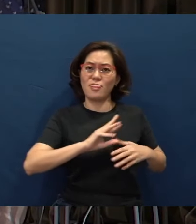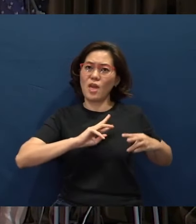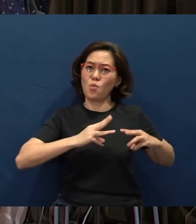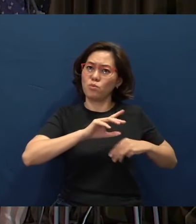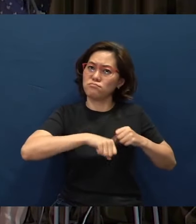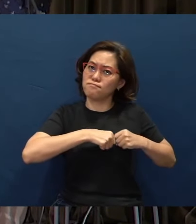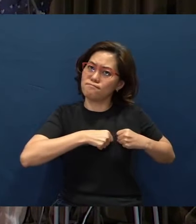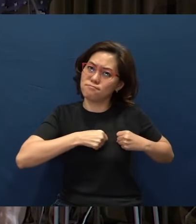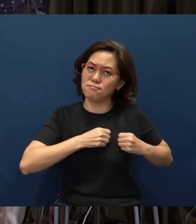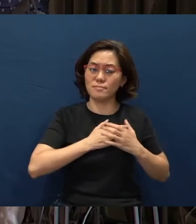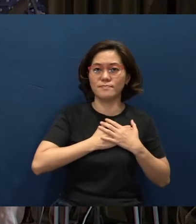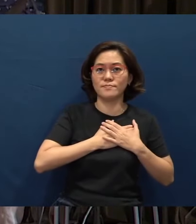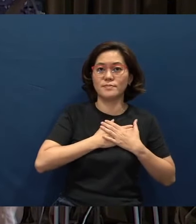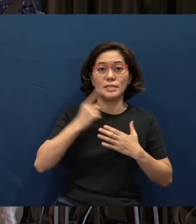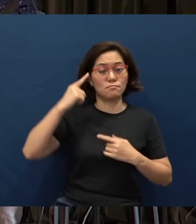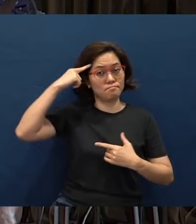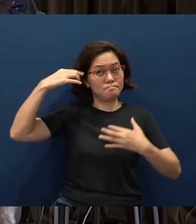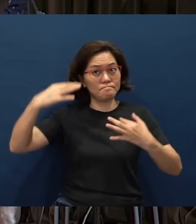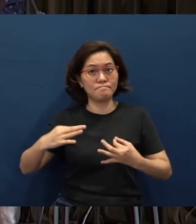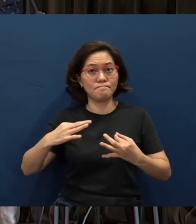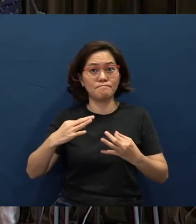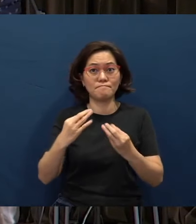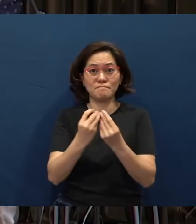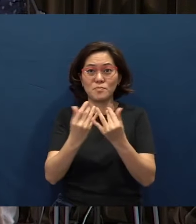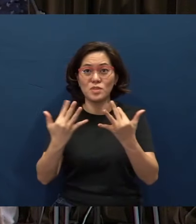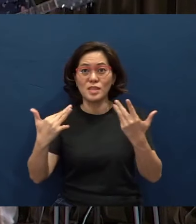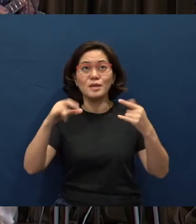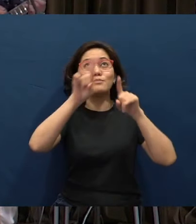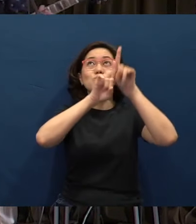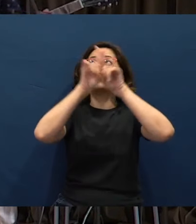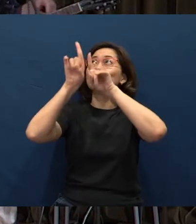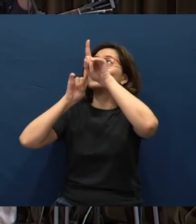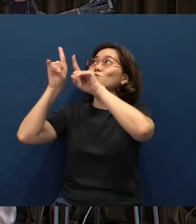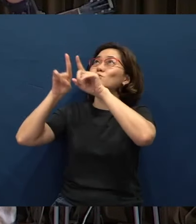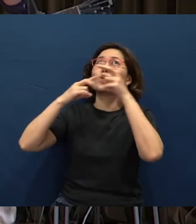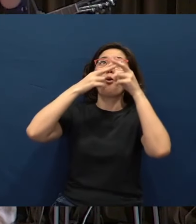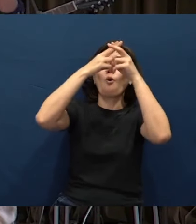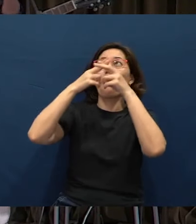He determines the number of the stars and calls them each by name.